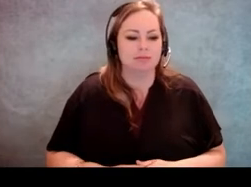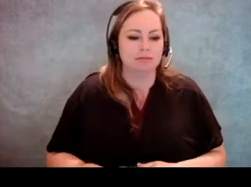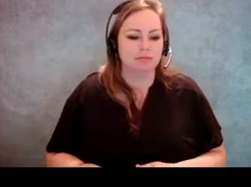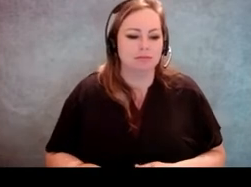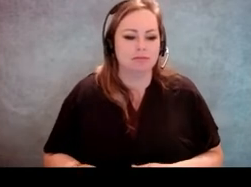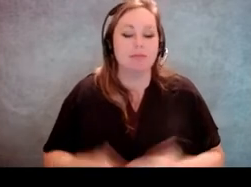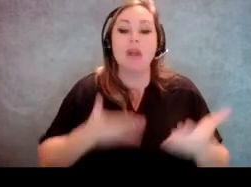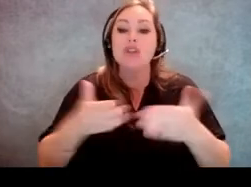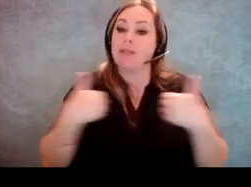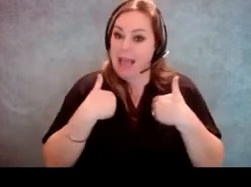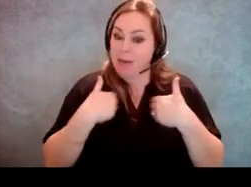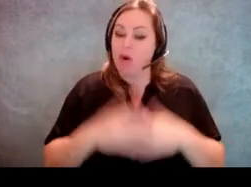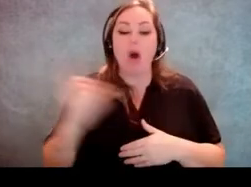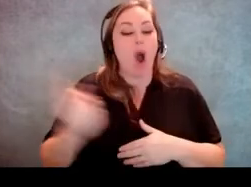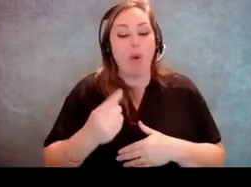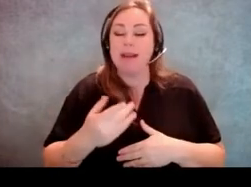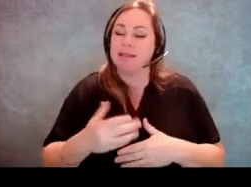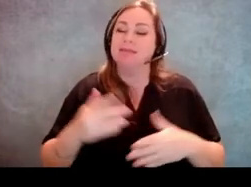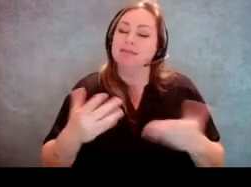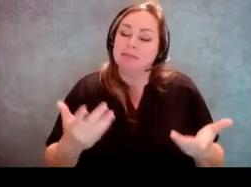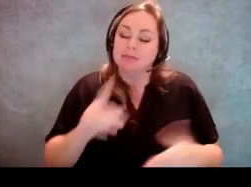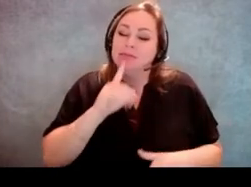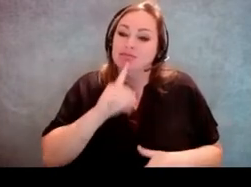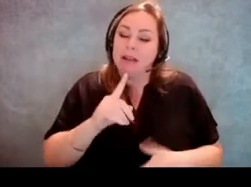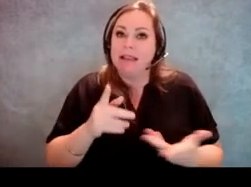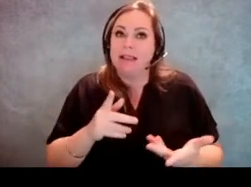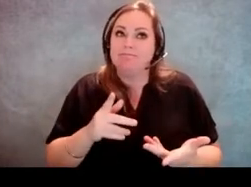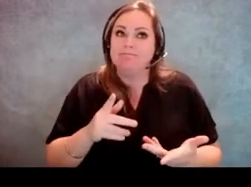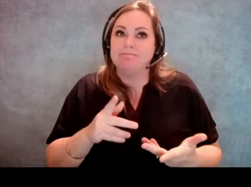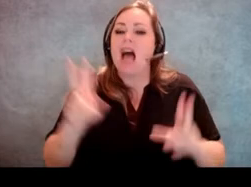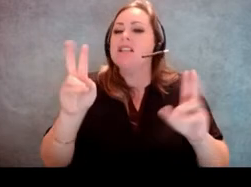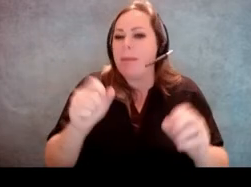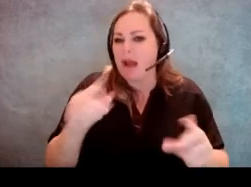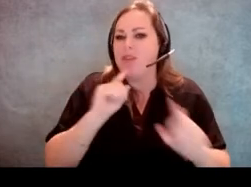Service animals, always a big issue, or always not a big issue but big topic of conversation.